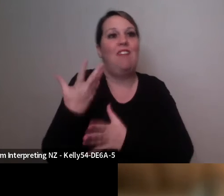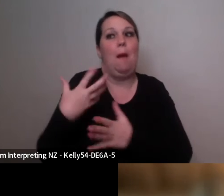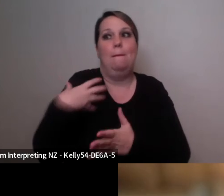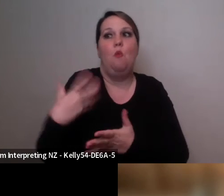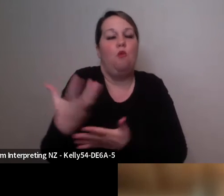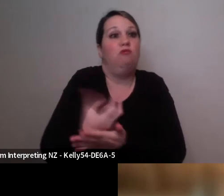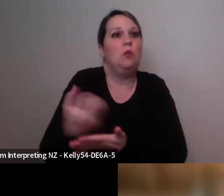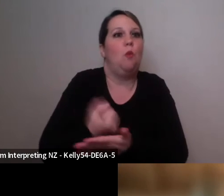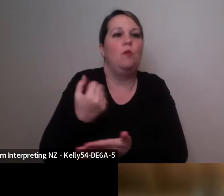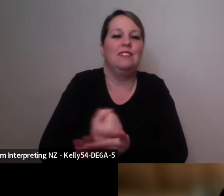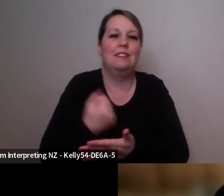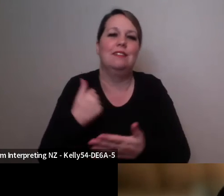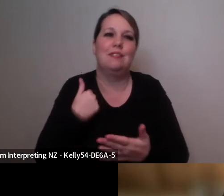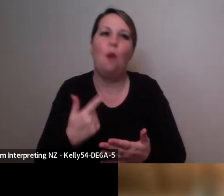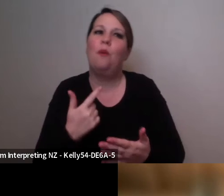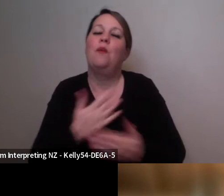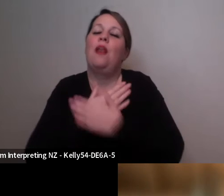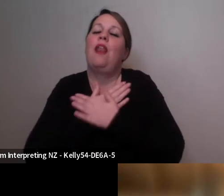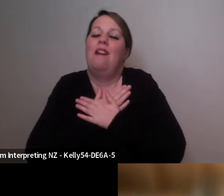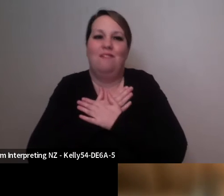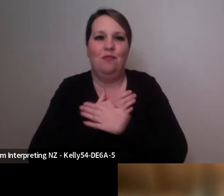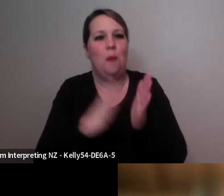um and it would be stunning to have you here I think I speak on behalf of